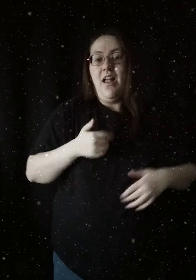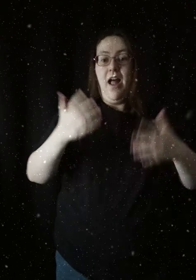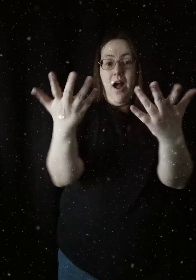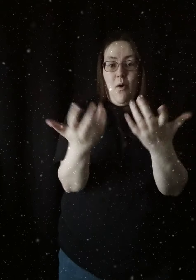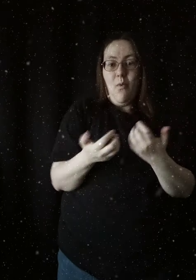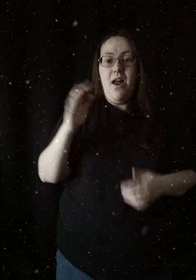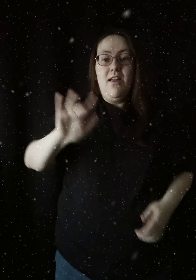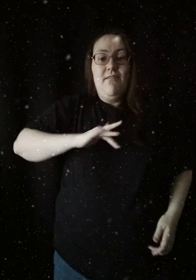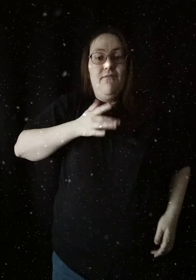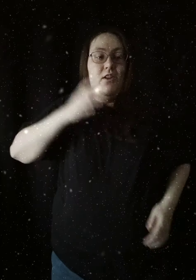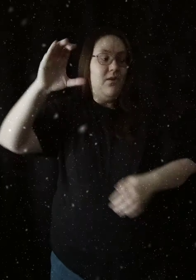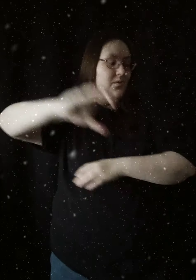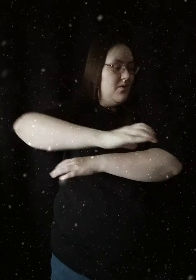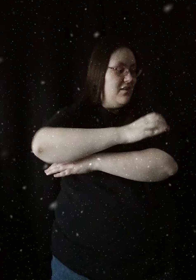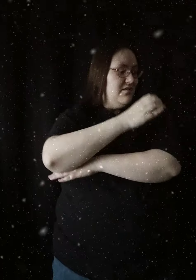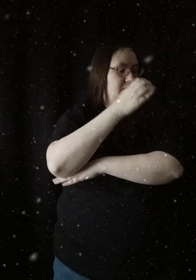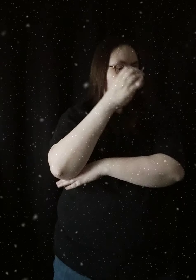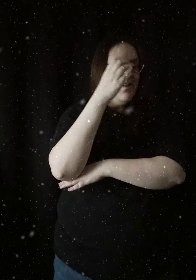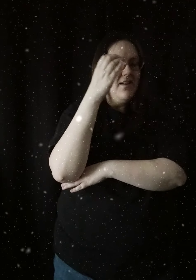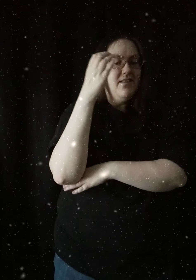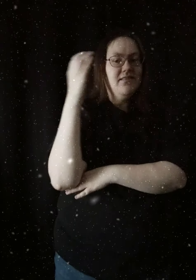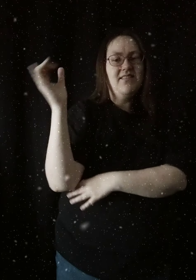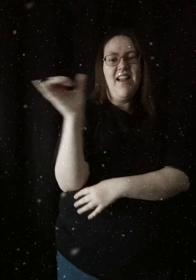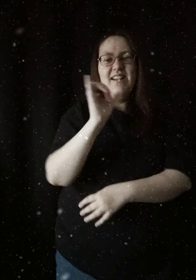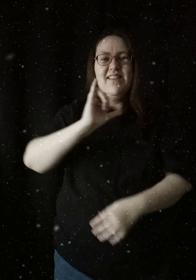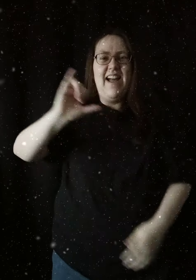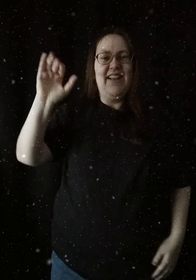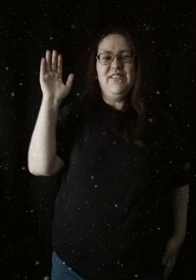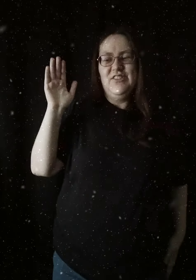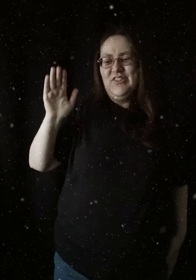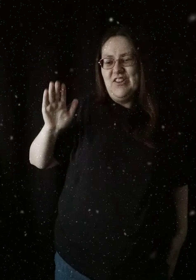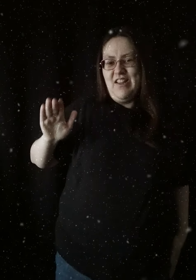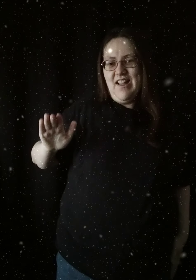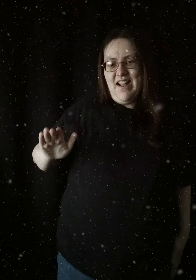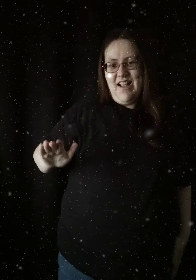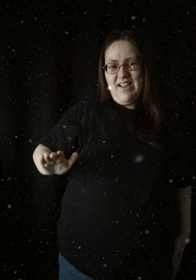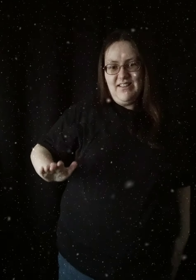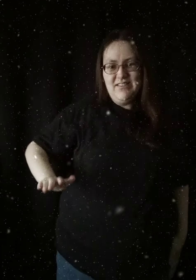I want to feel Christmas like a child